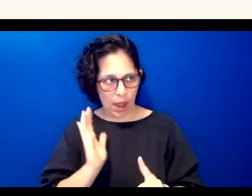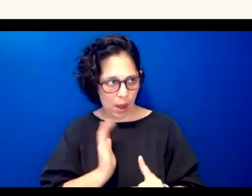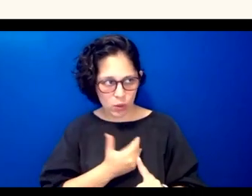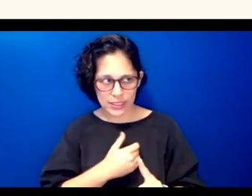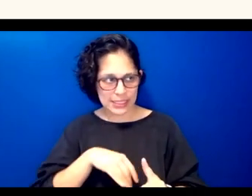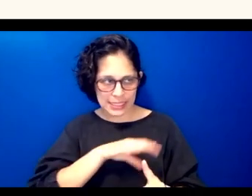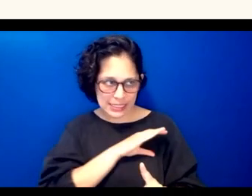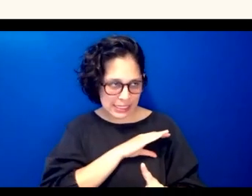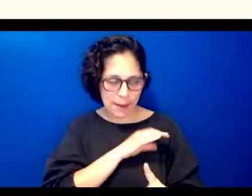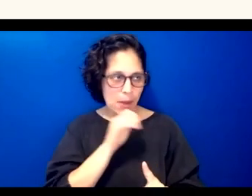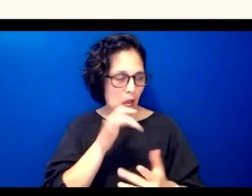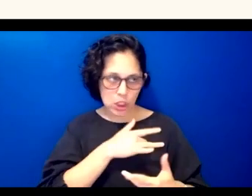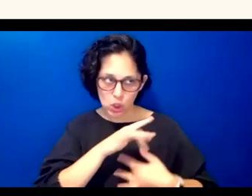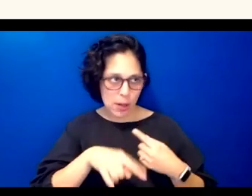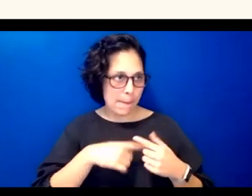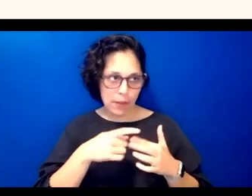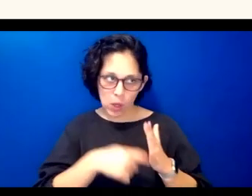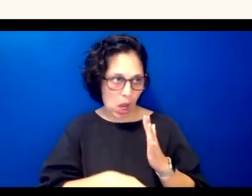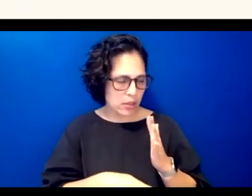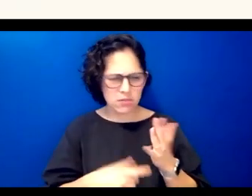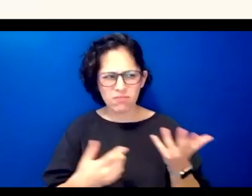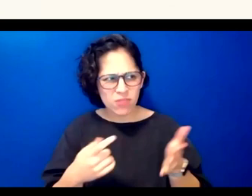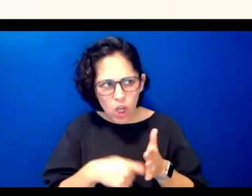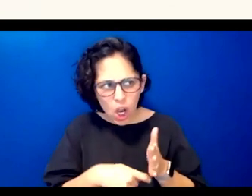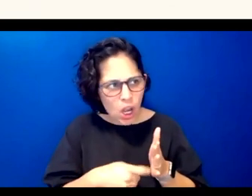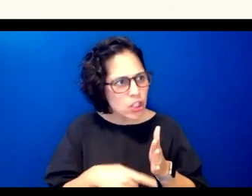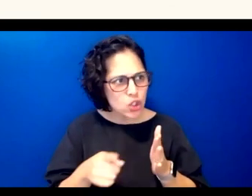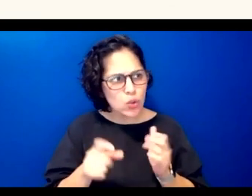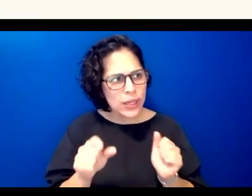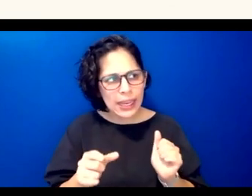really concerned about the cost what cost can you put on your language and helping it